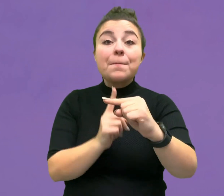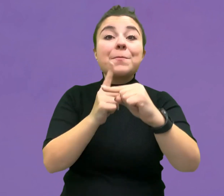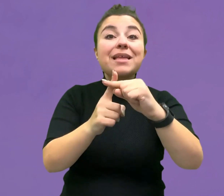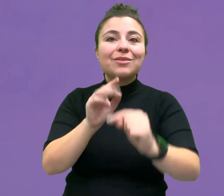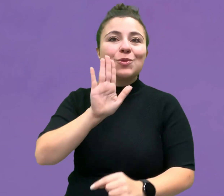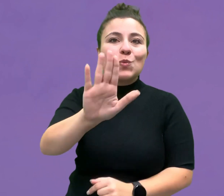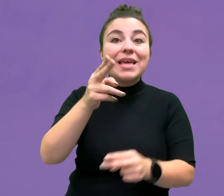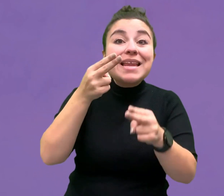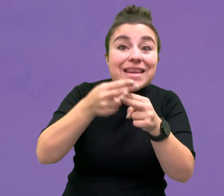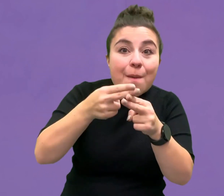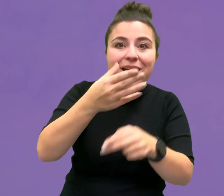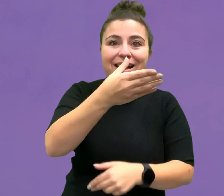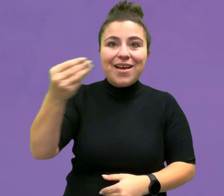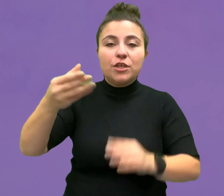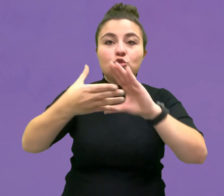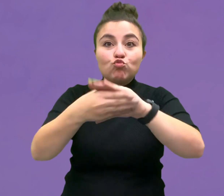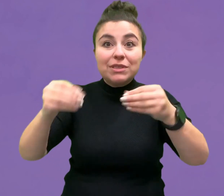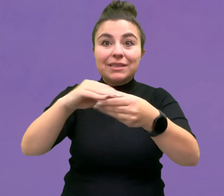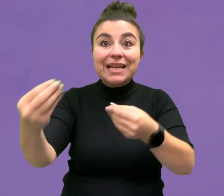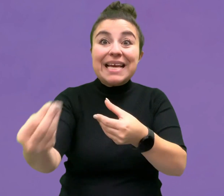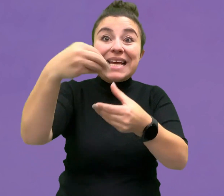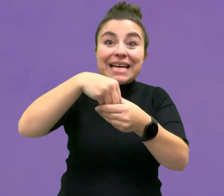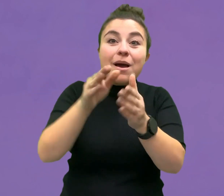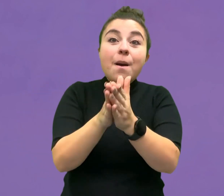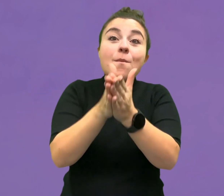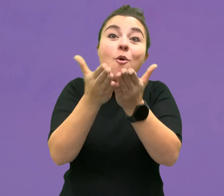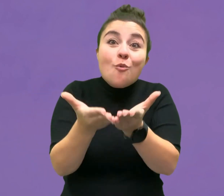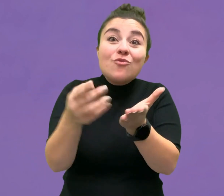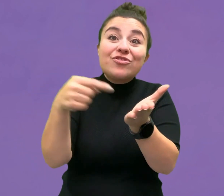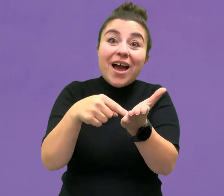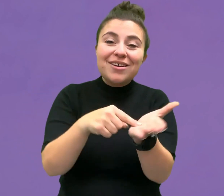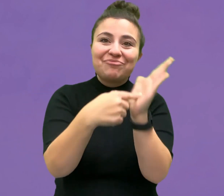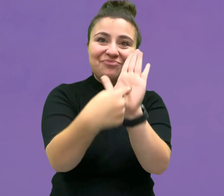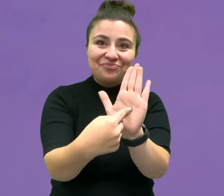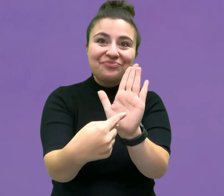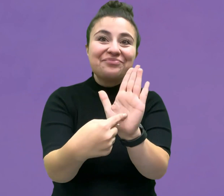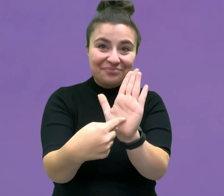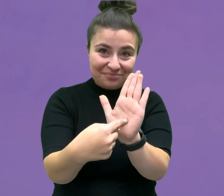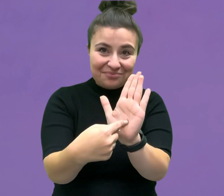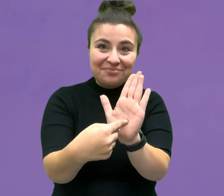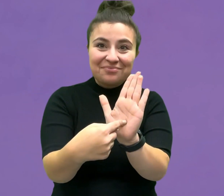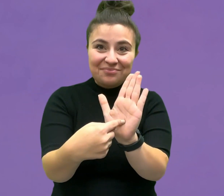and your name and story will also be in the book.